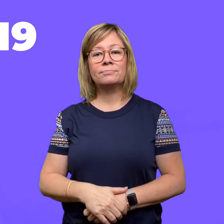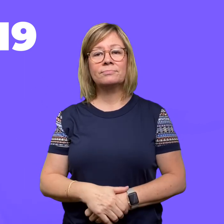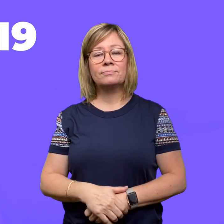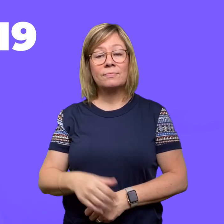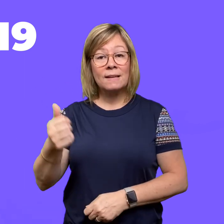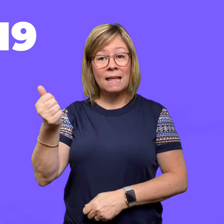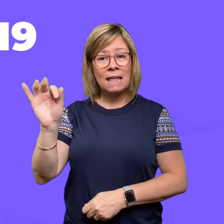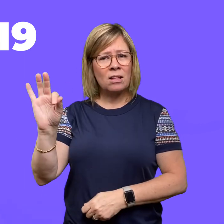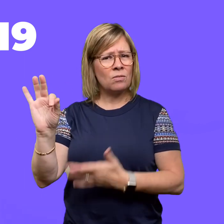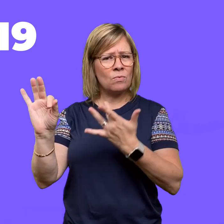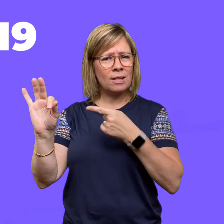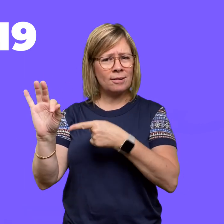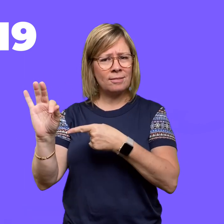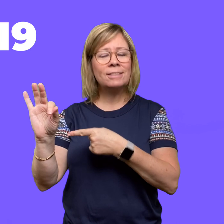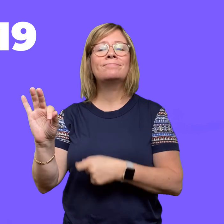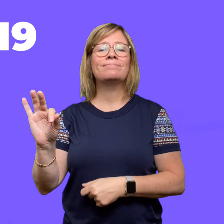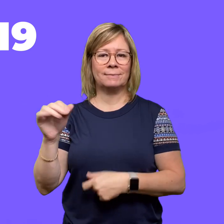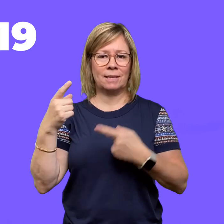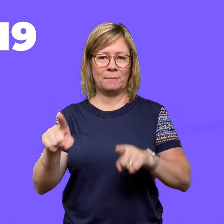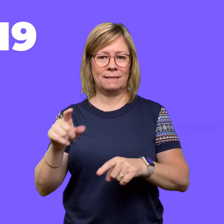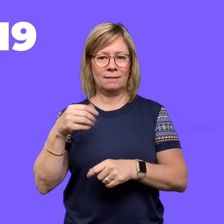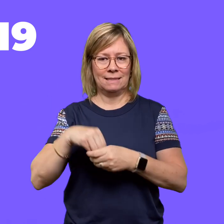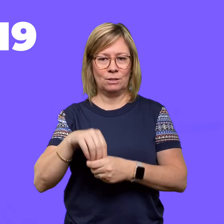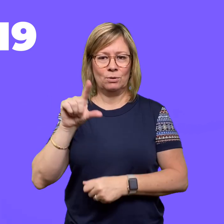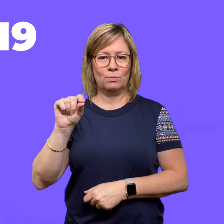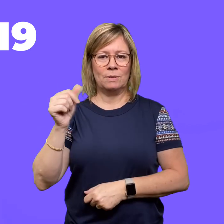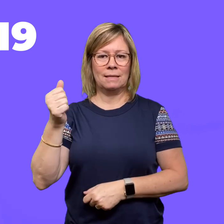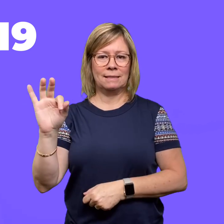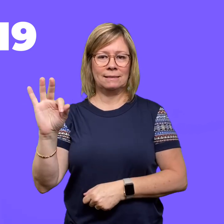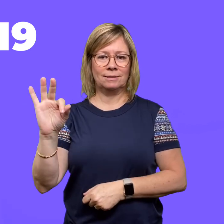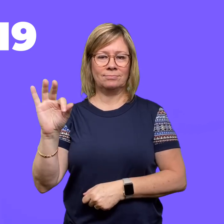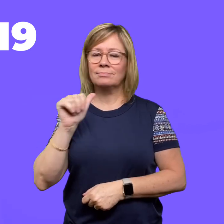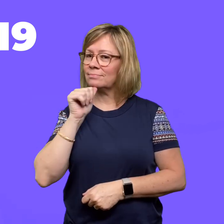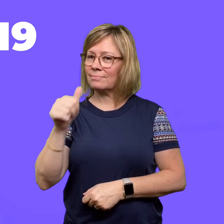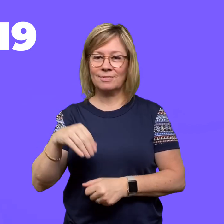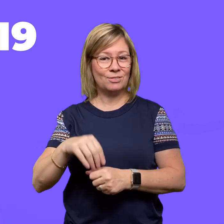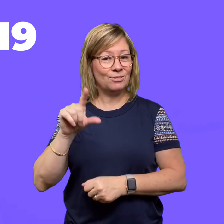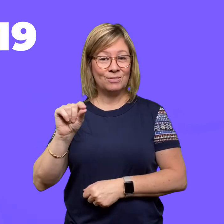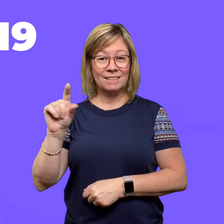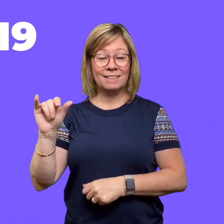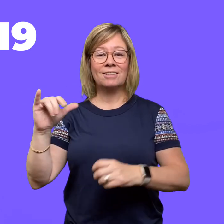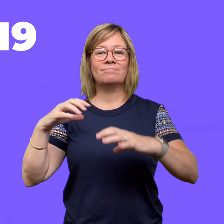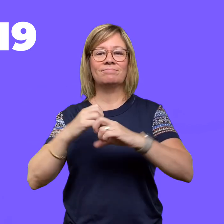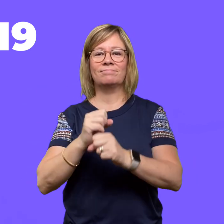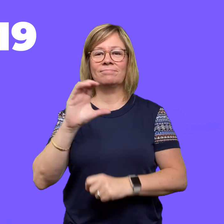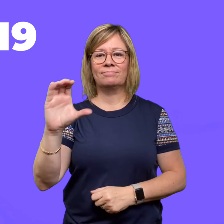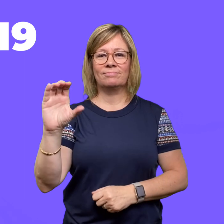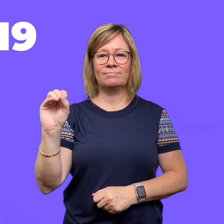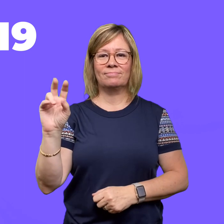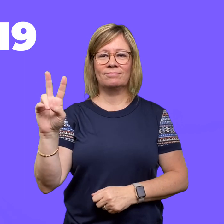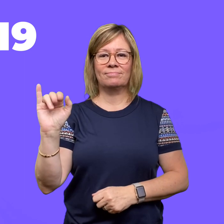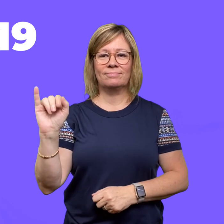The number 19 is included because it first surfaced in 2019 not 2020,